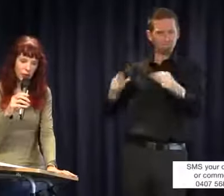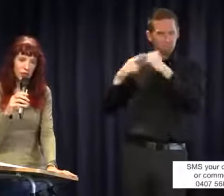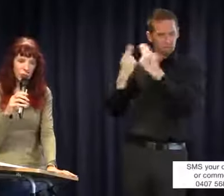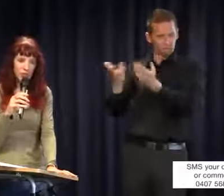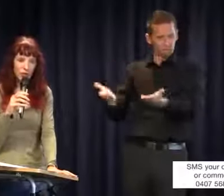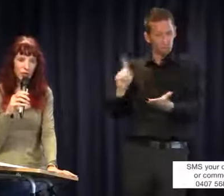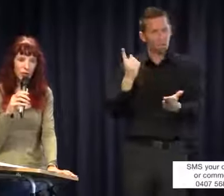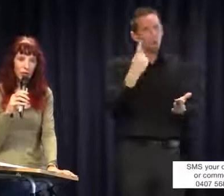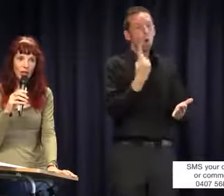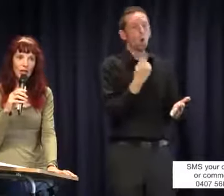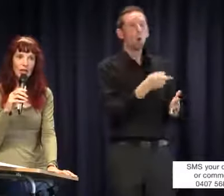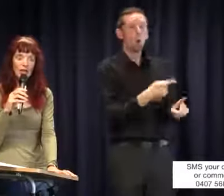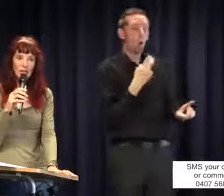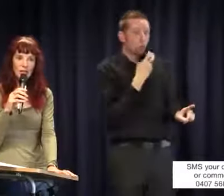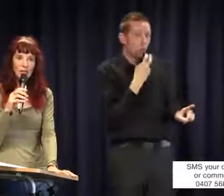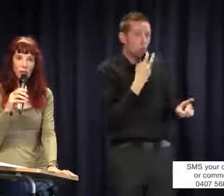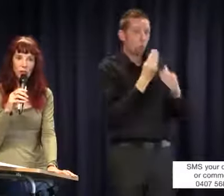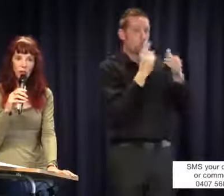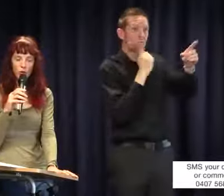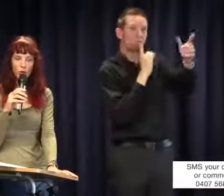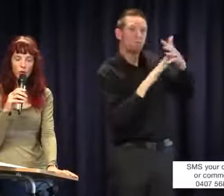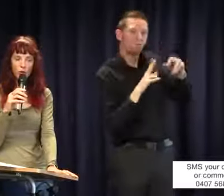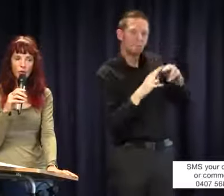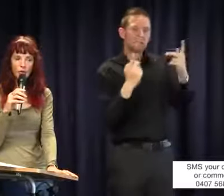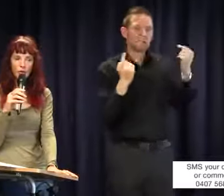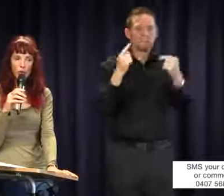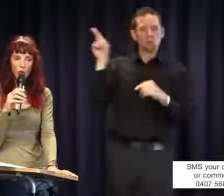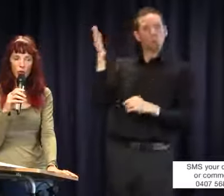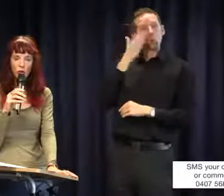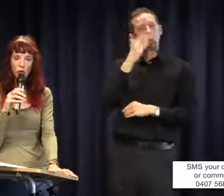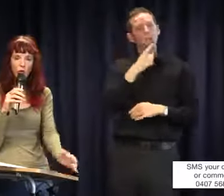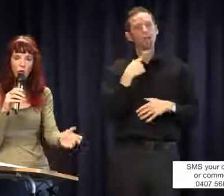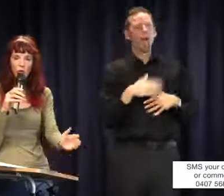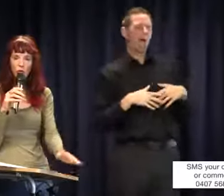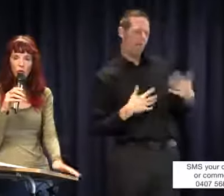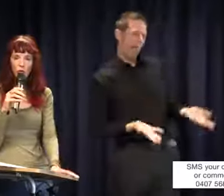a kid who is oral, it's easier for school staff to say, `Look, they're oral anyway.